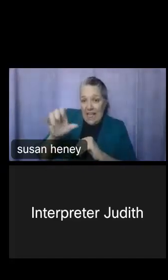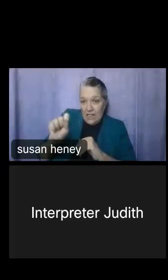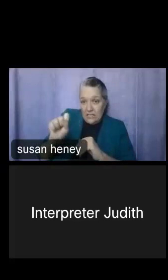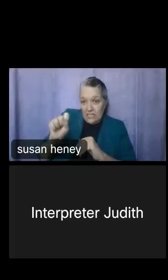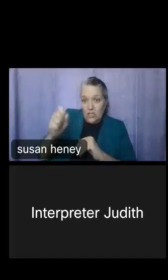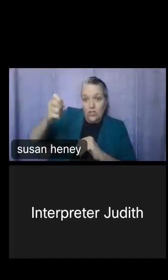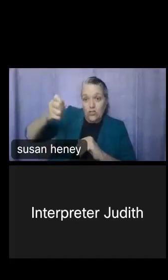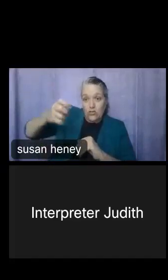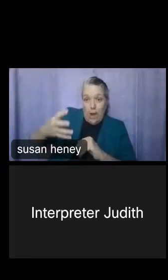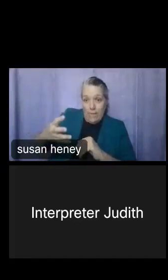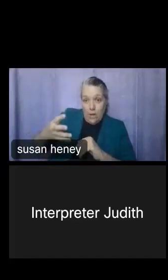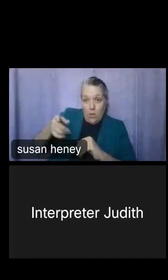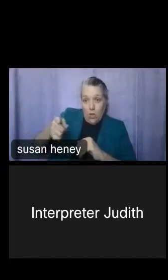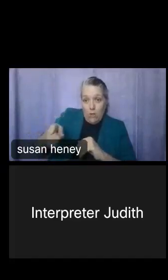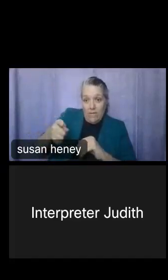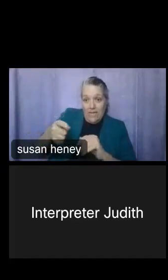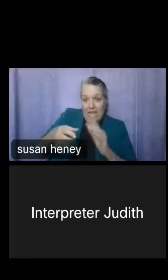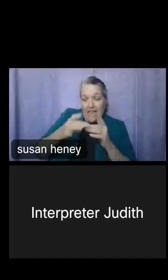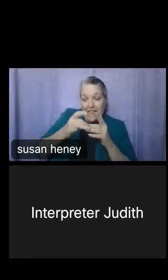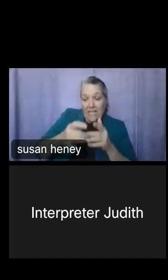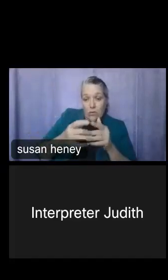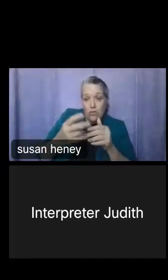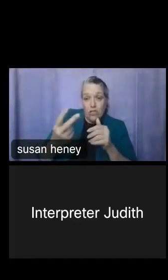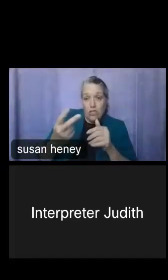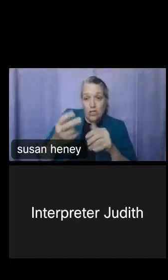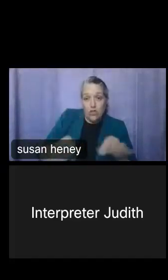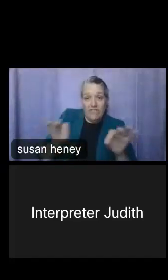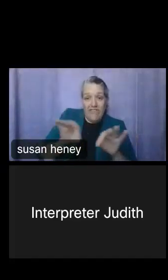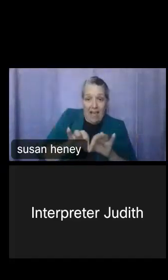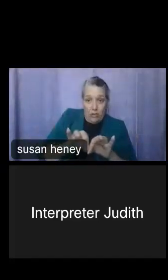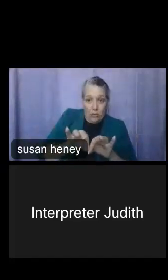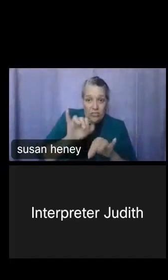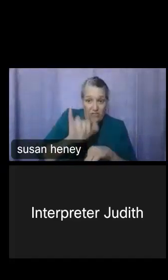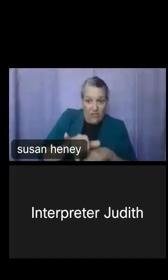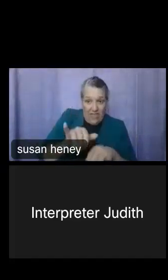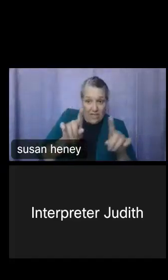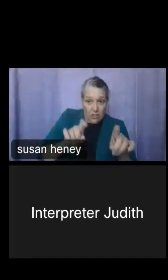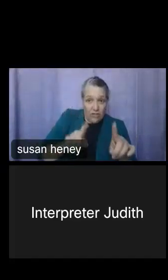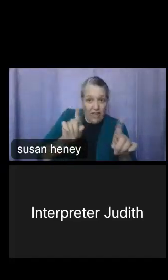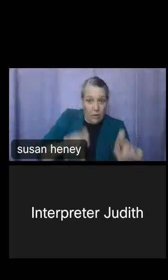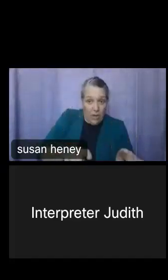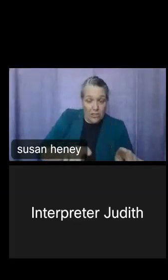to the two values that do exist for that survey question. In this case, we have with a disability